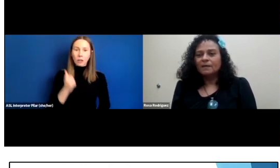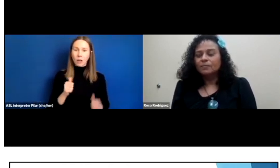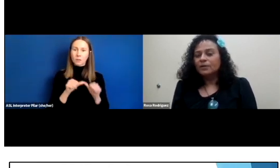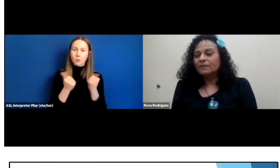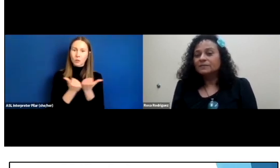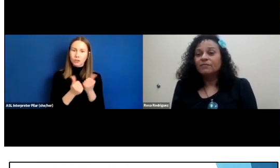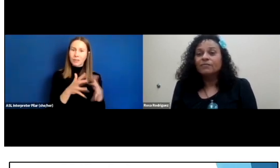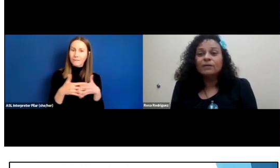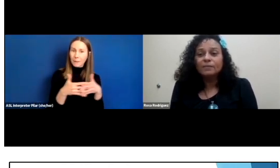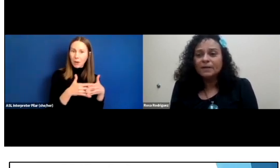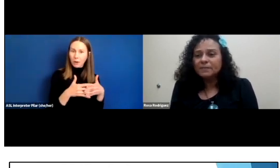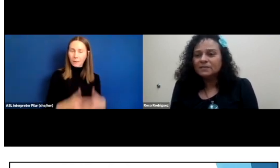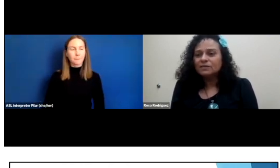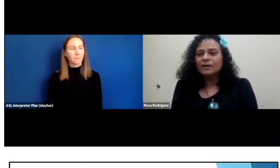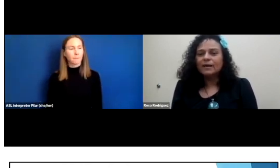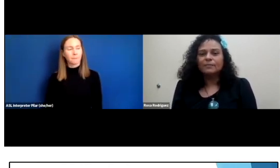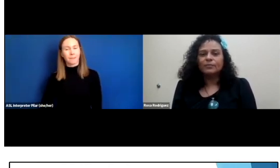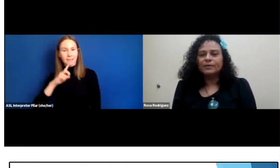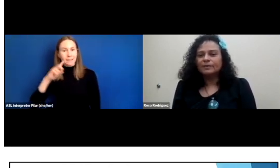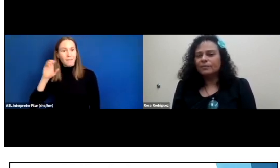We have a deaf club that meets in our library.